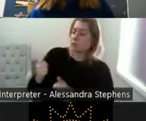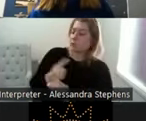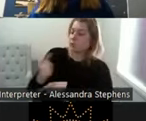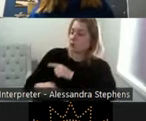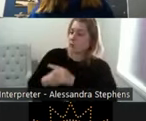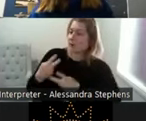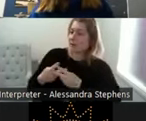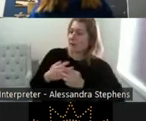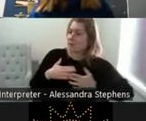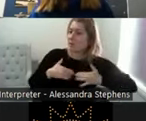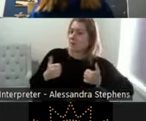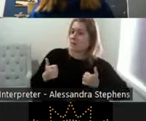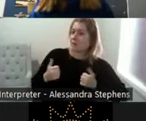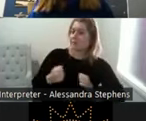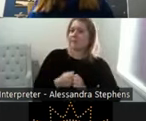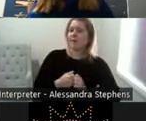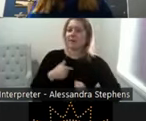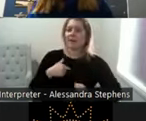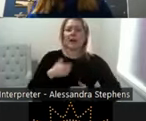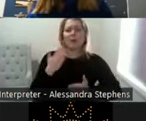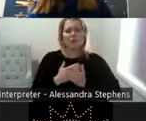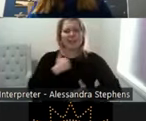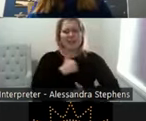I really liked Katherine's presentation. It dovetails so